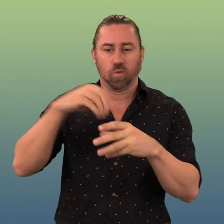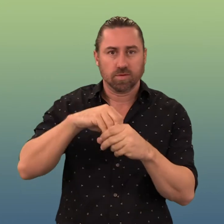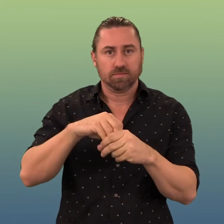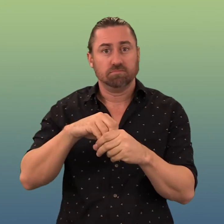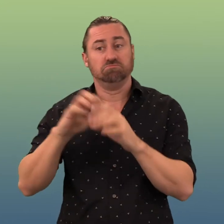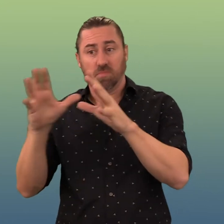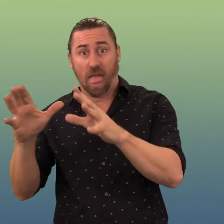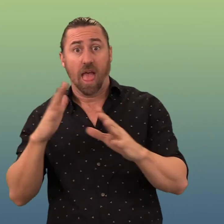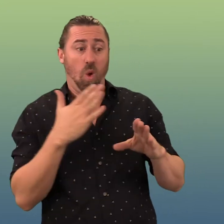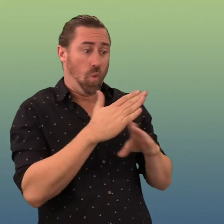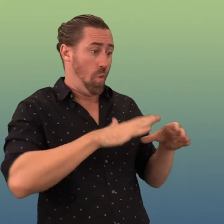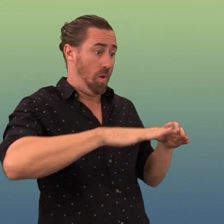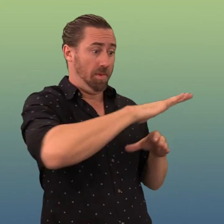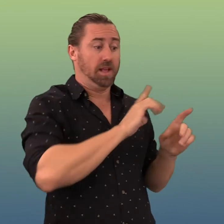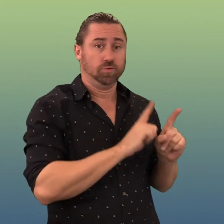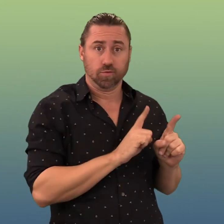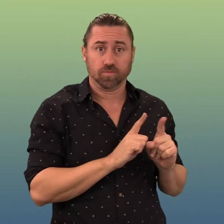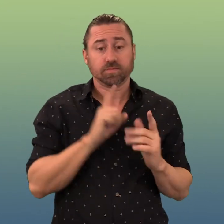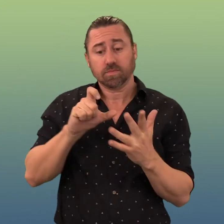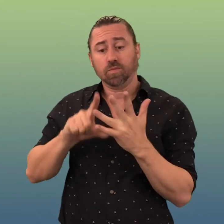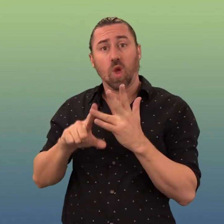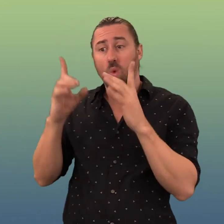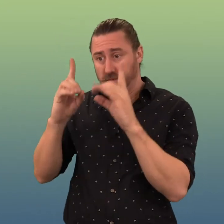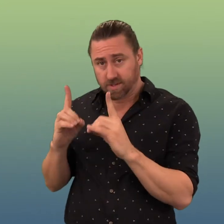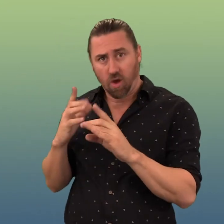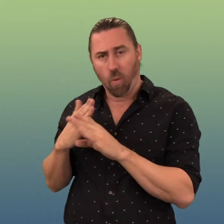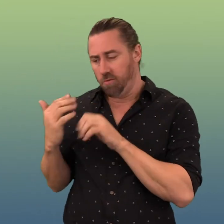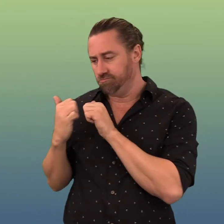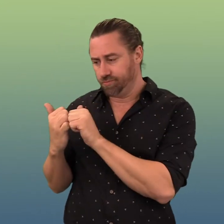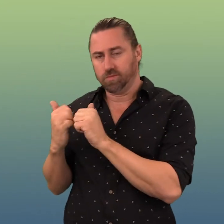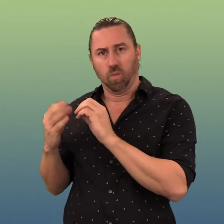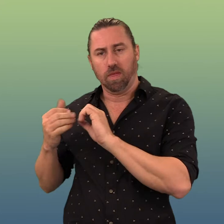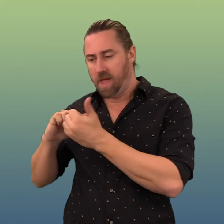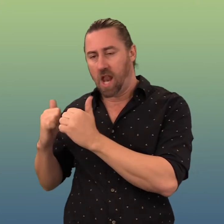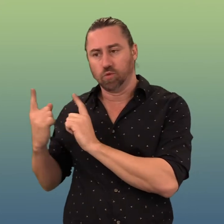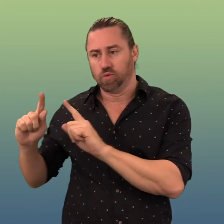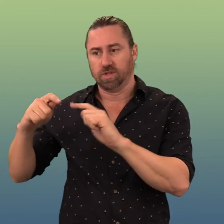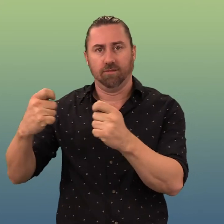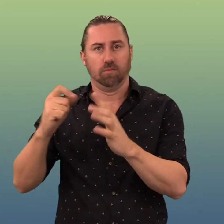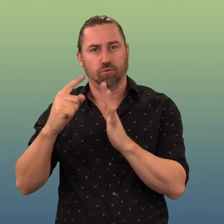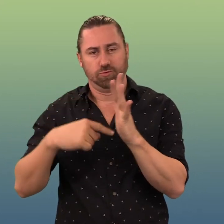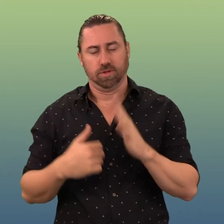TMR will commit to co-designing and engaging with our customers, our people, and partners